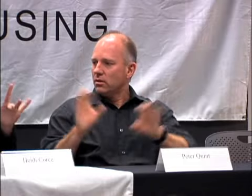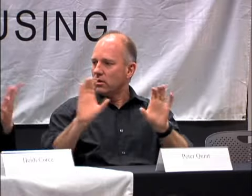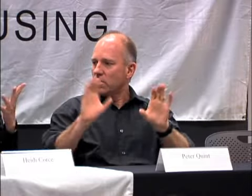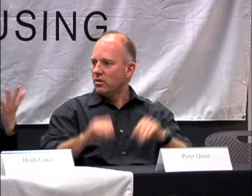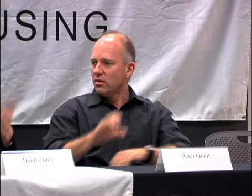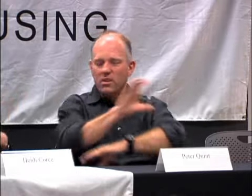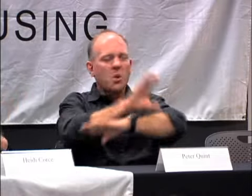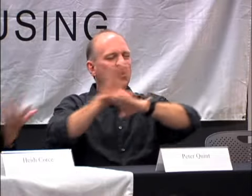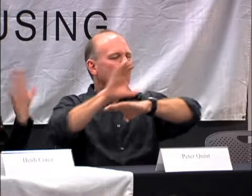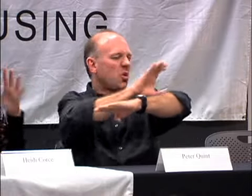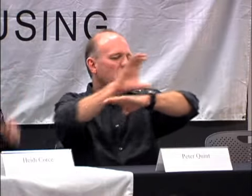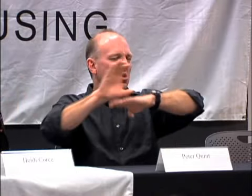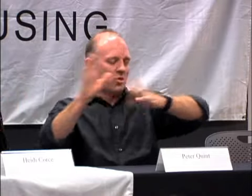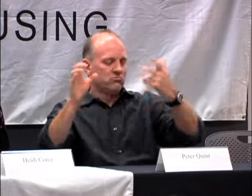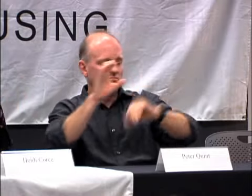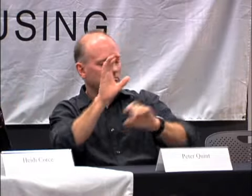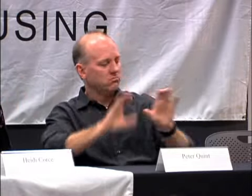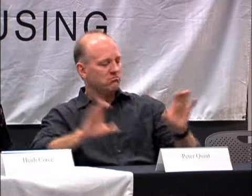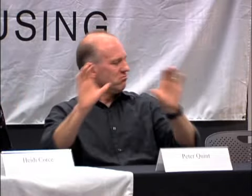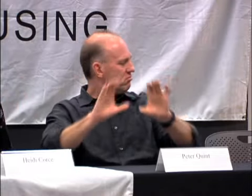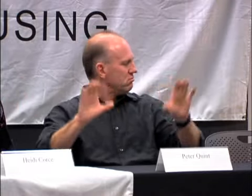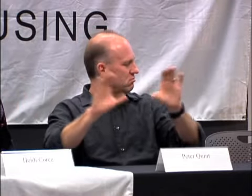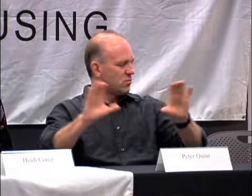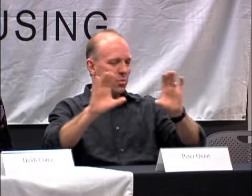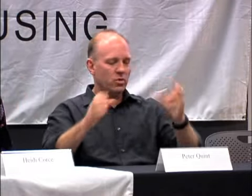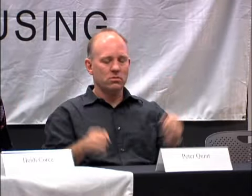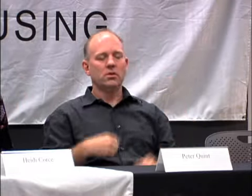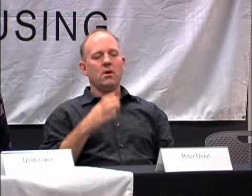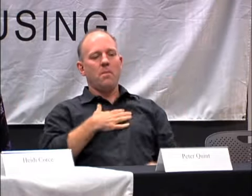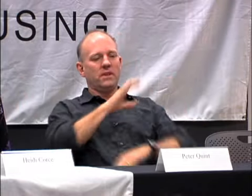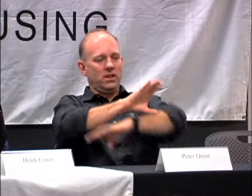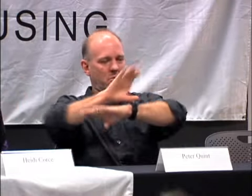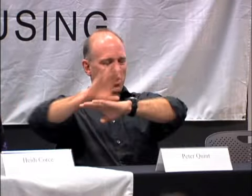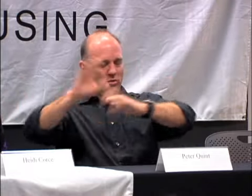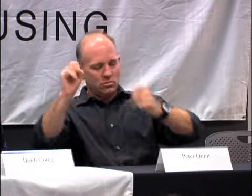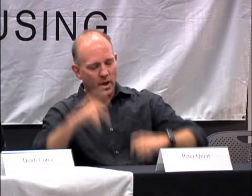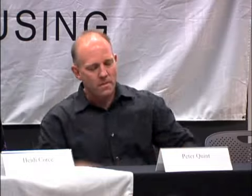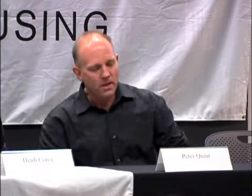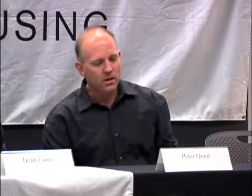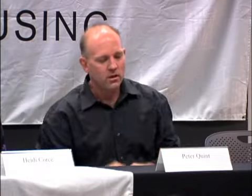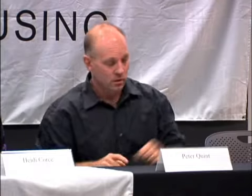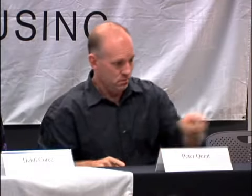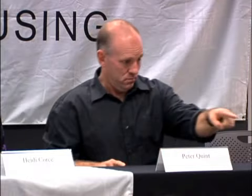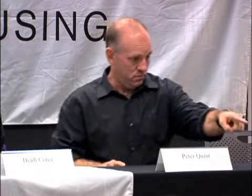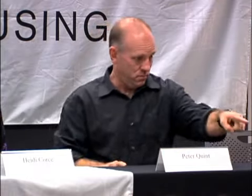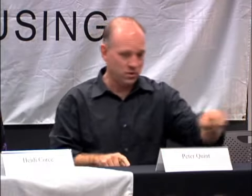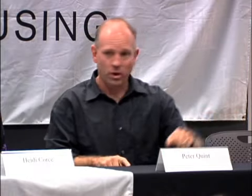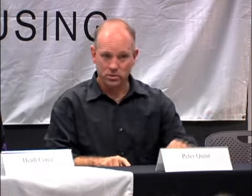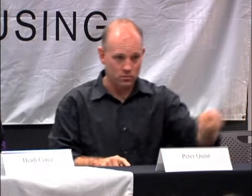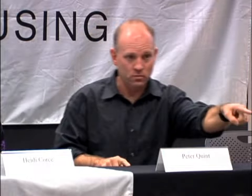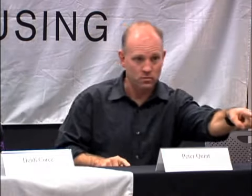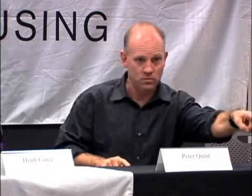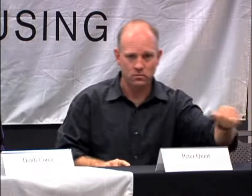HIM HOW TO SIGN WHAT IS YOUR SIGN FOR COMPUTER? MINE IS COMPUTER.